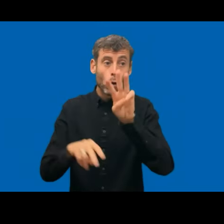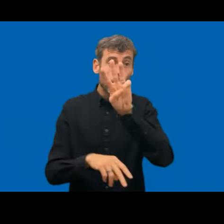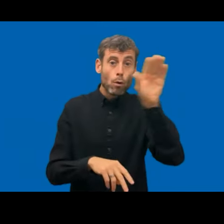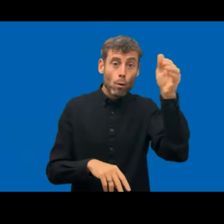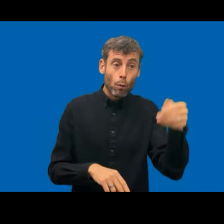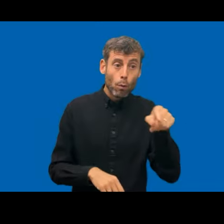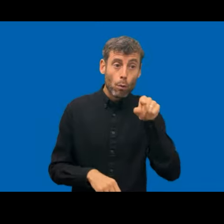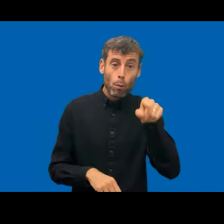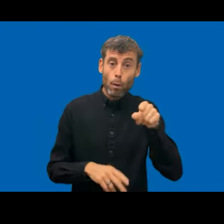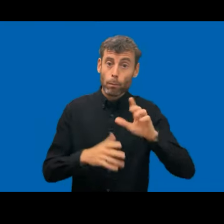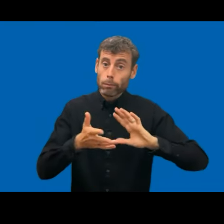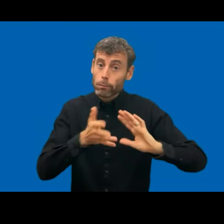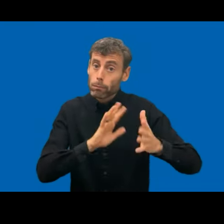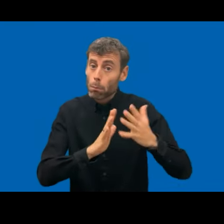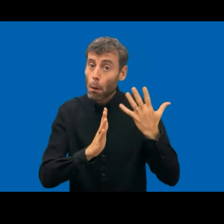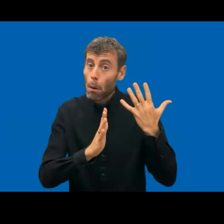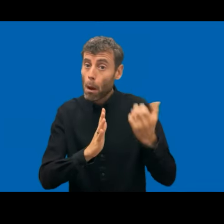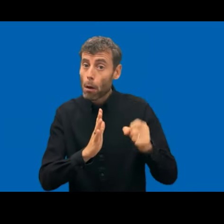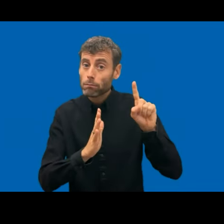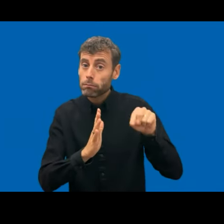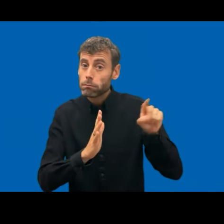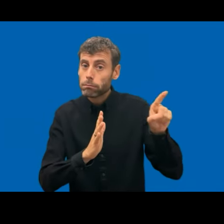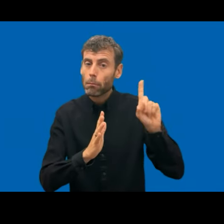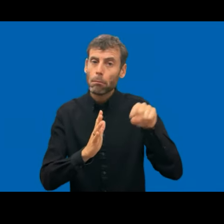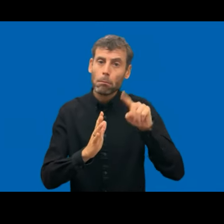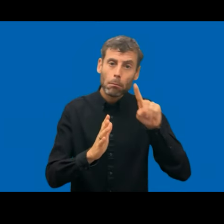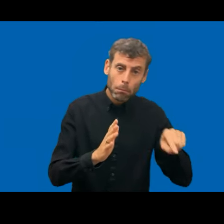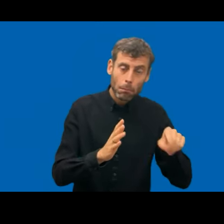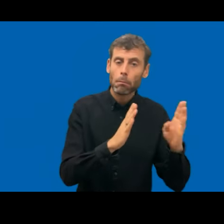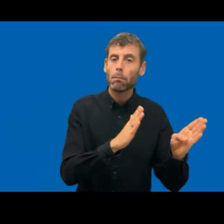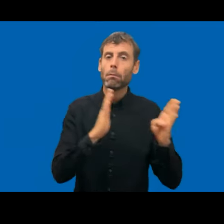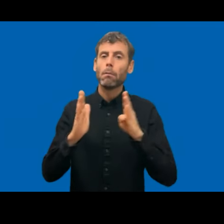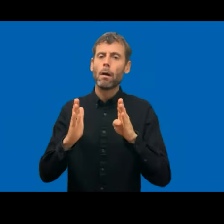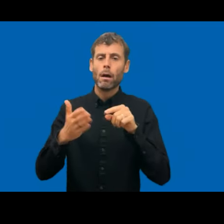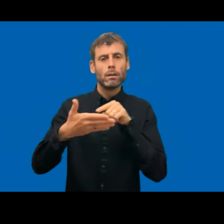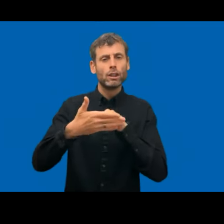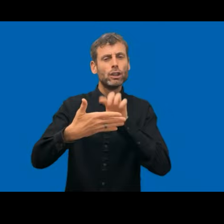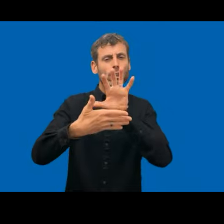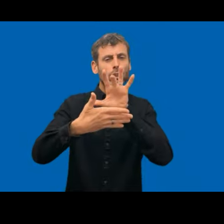we only search if there is anything of that, and the next step would be to think about a quality